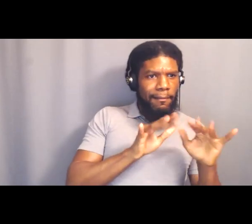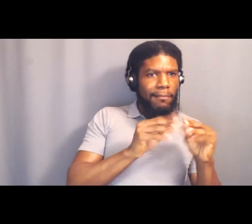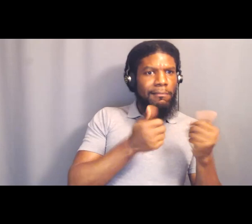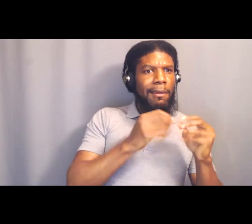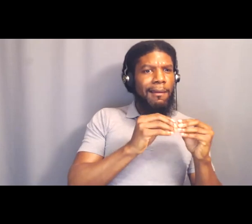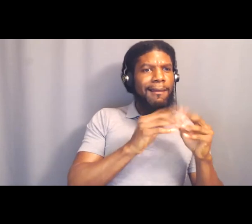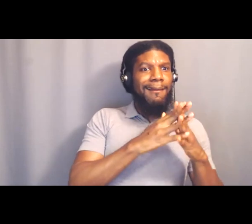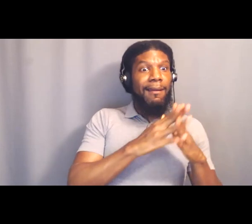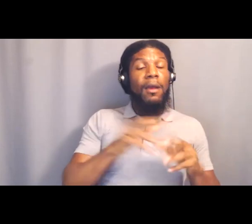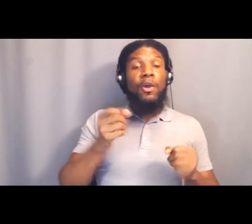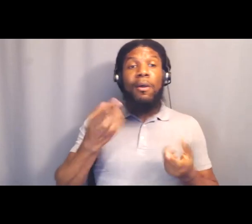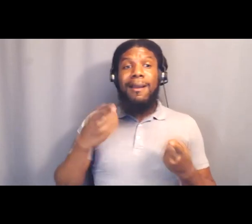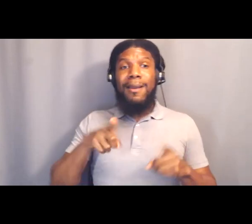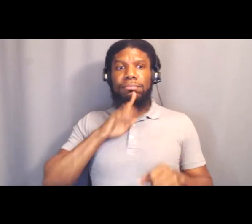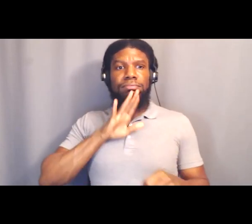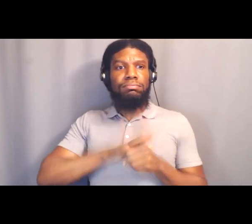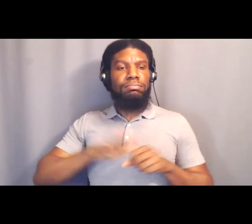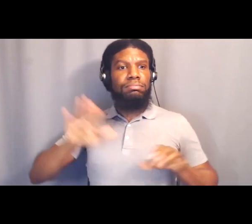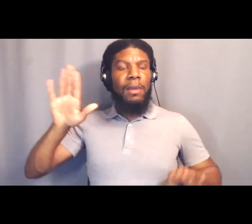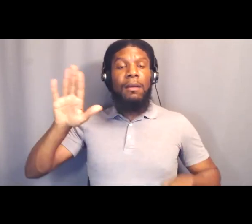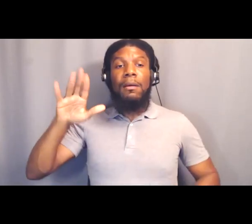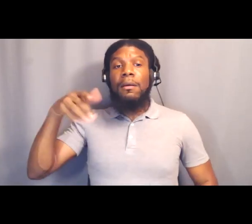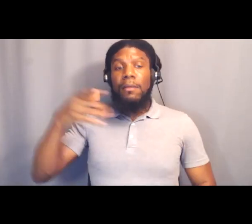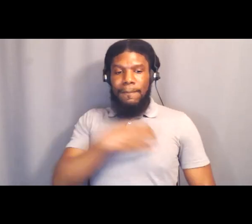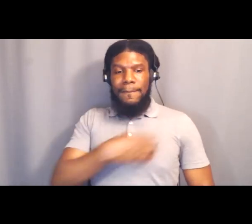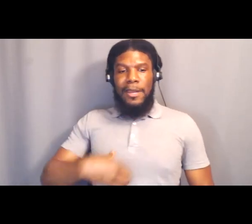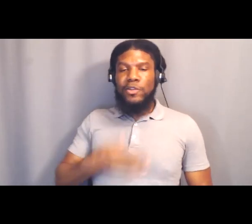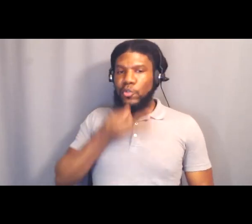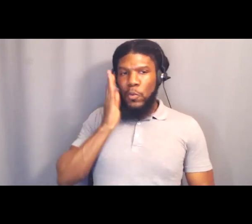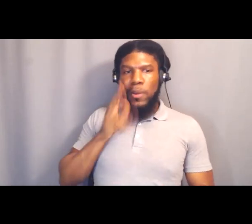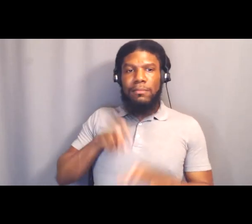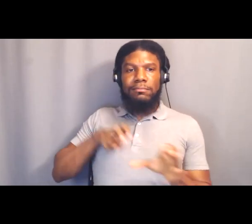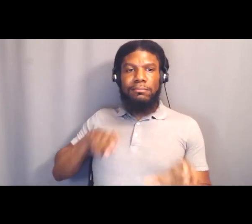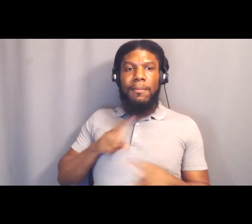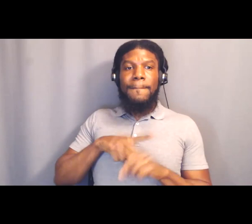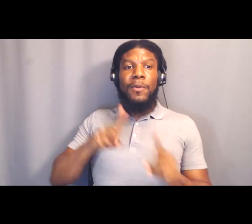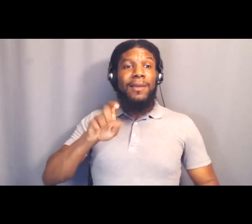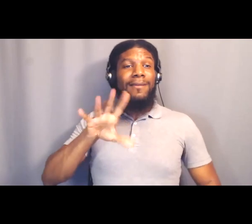soon to be former mayor of the city, that $150 million would be cut from LAPD,